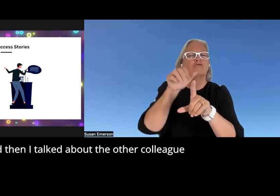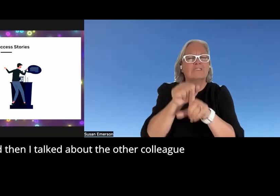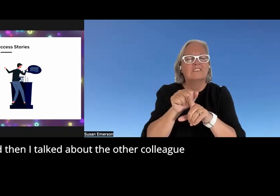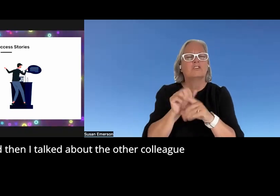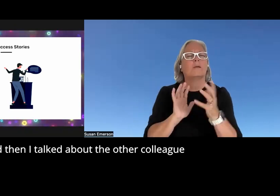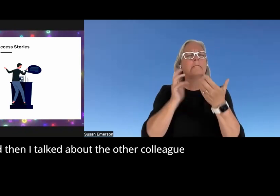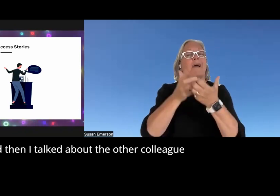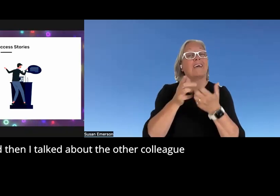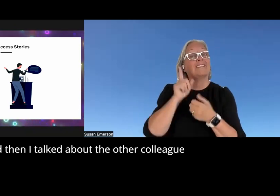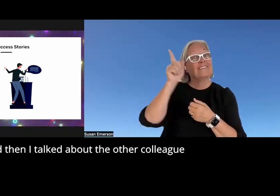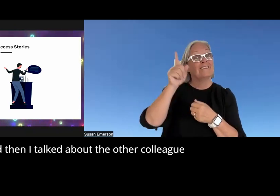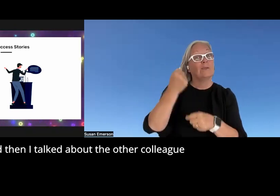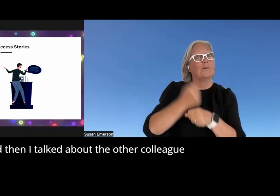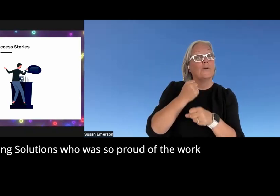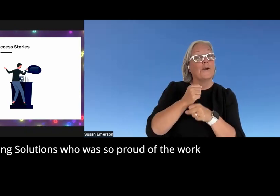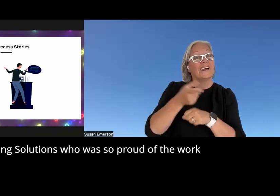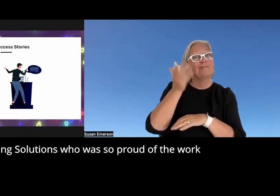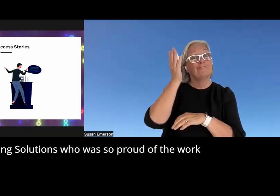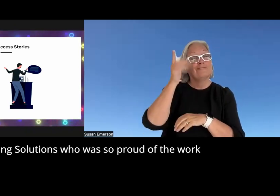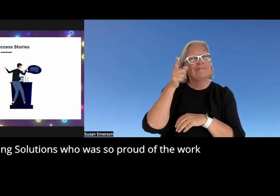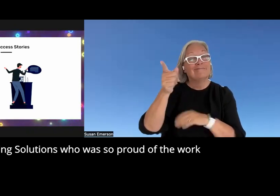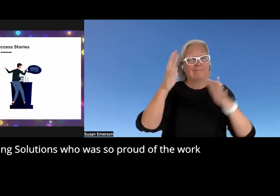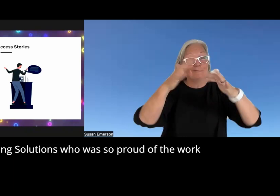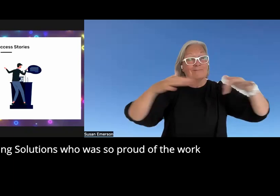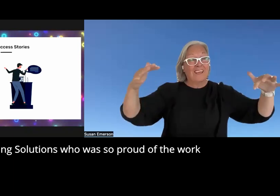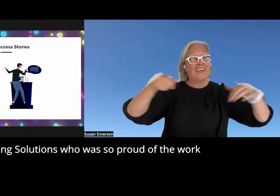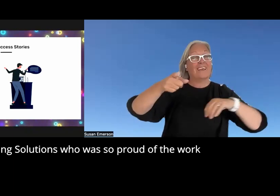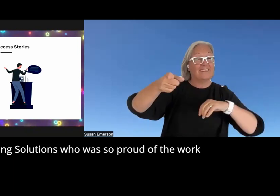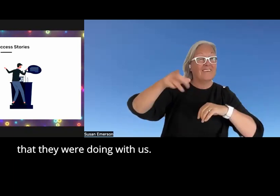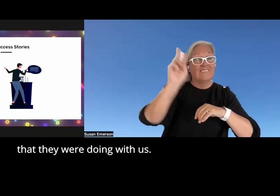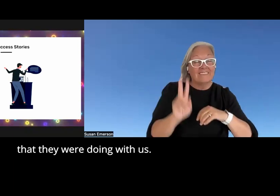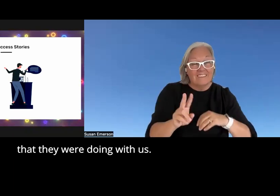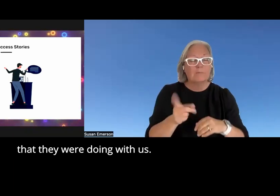about uh the other colleague at scaling Solutions who was so proud of the work that they were doing